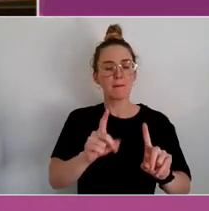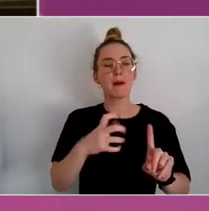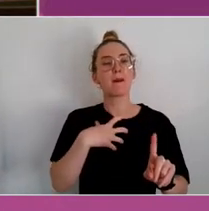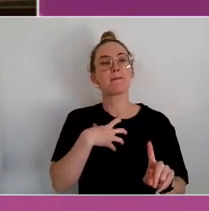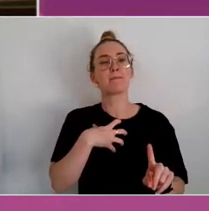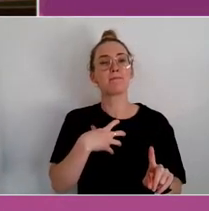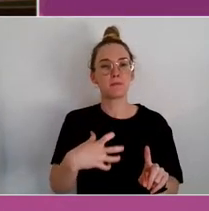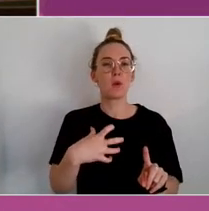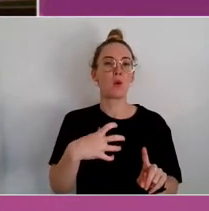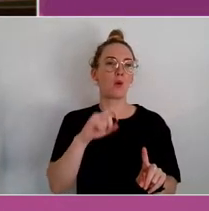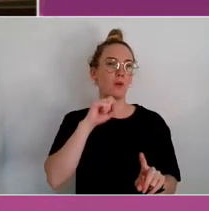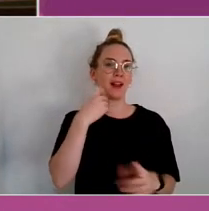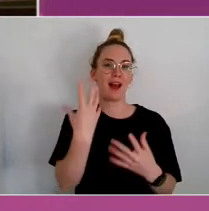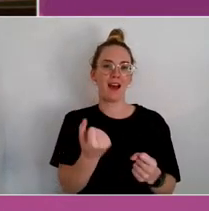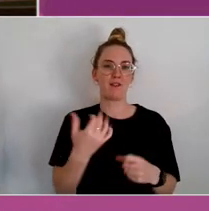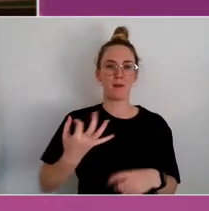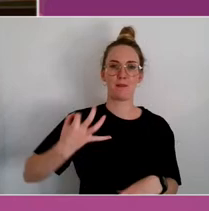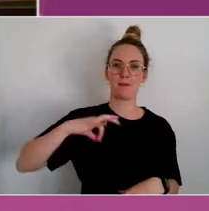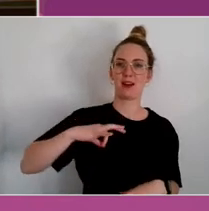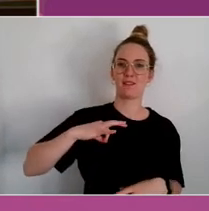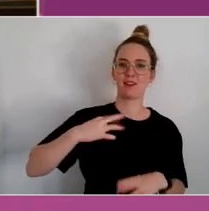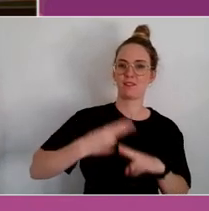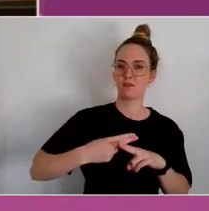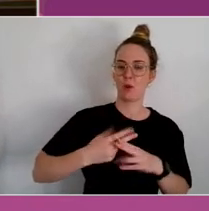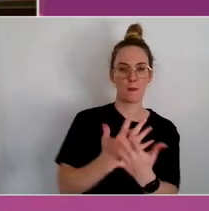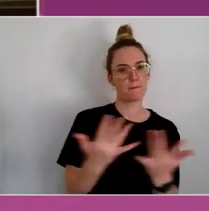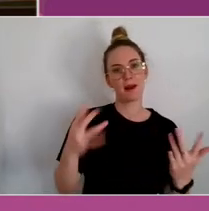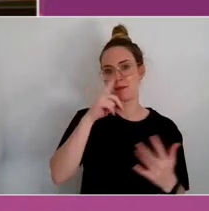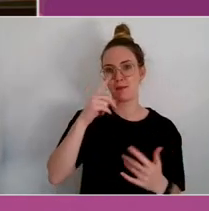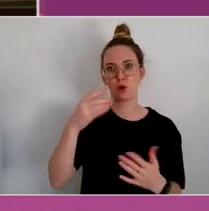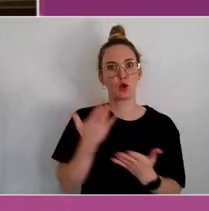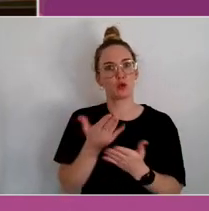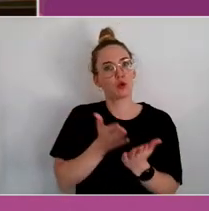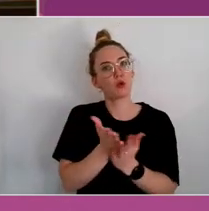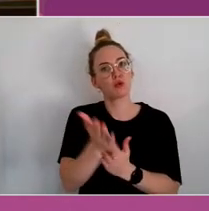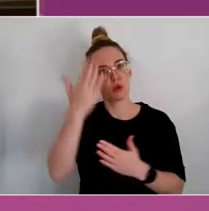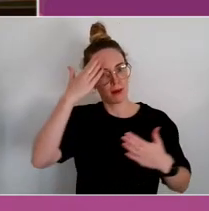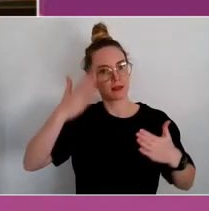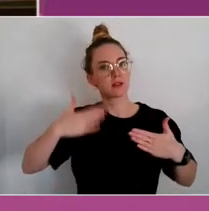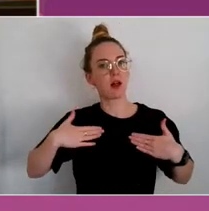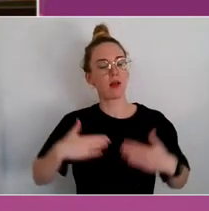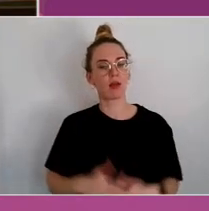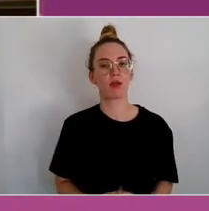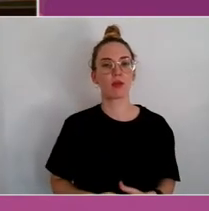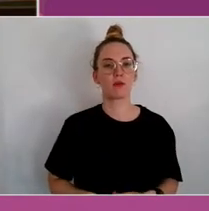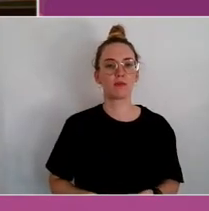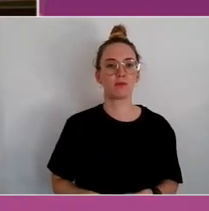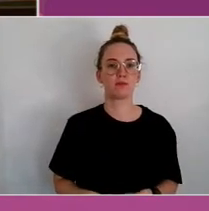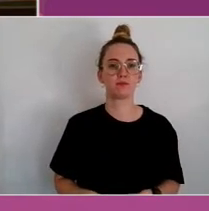those benefits for people on a mental health journey. I may just jump in there.